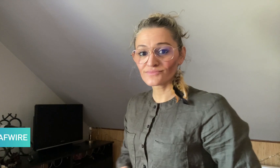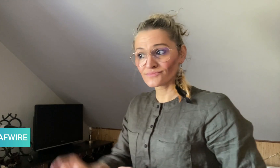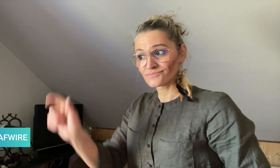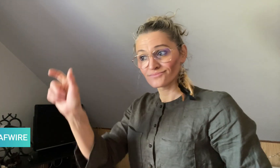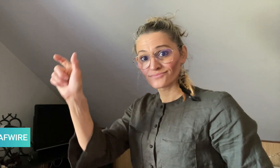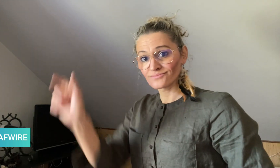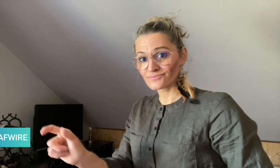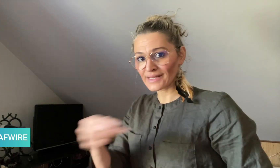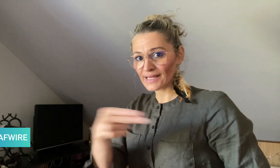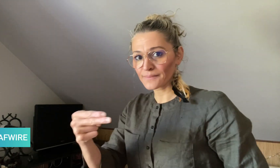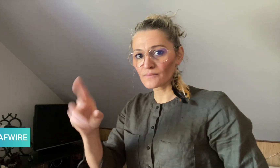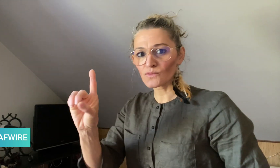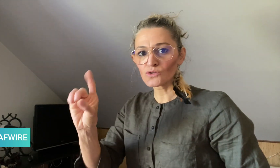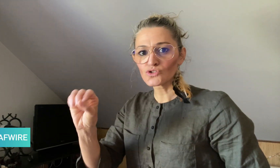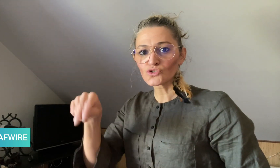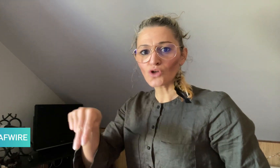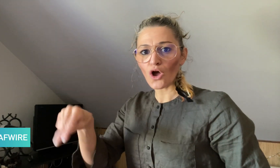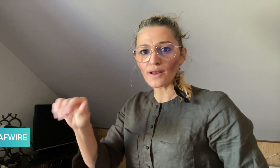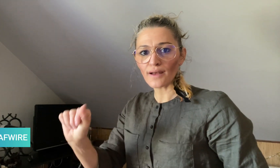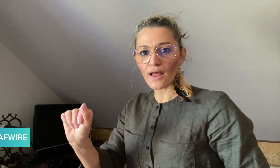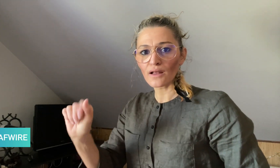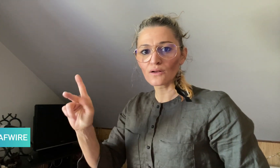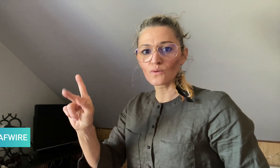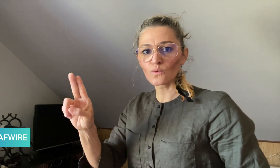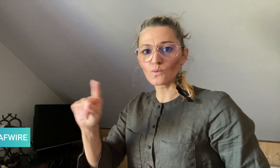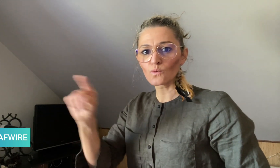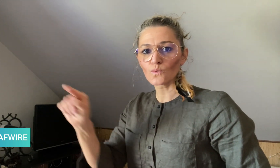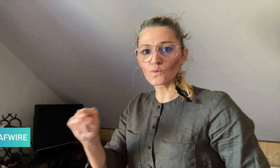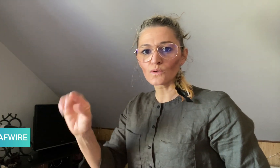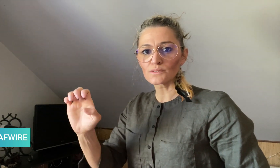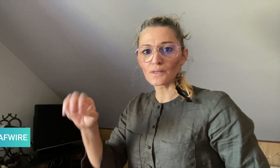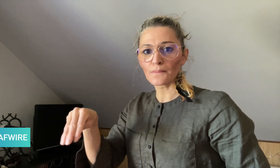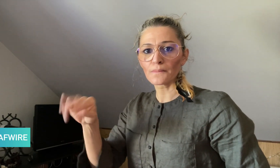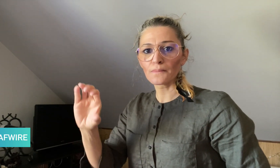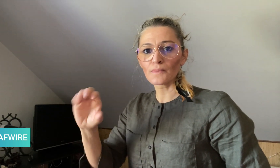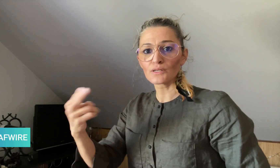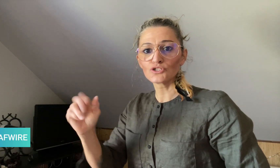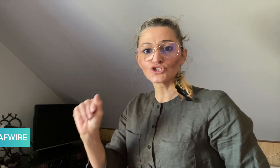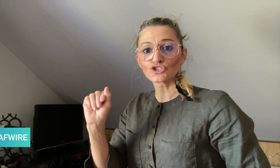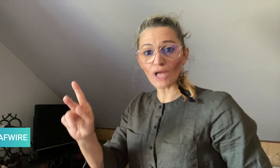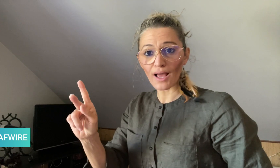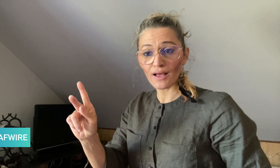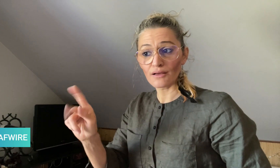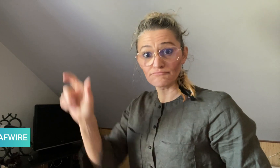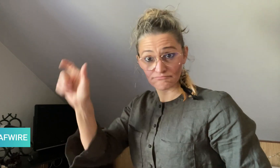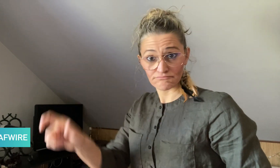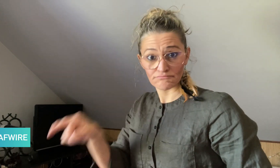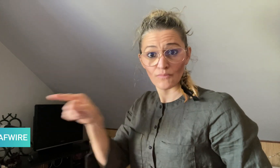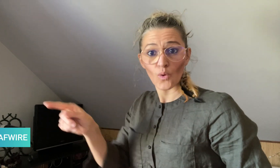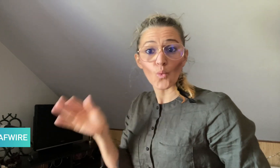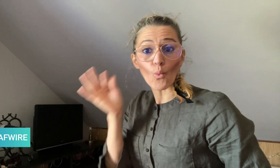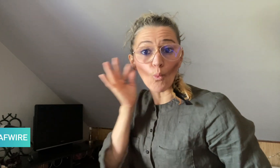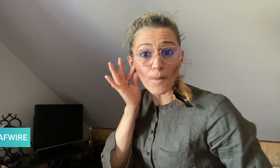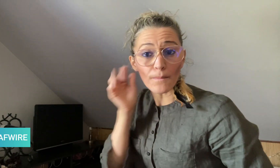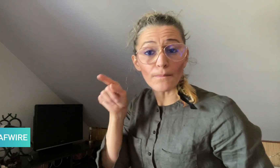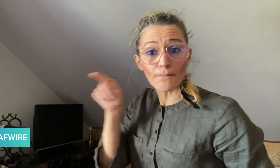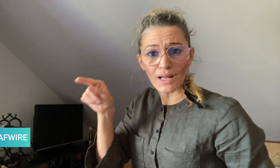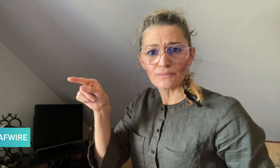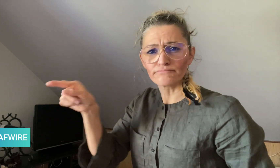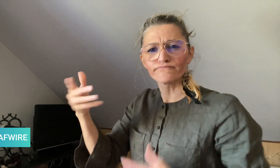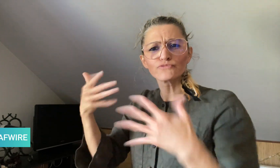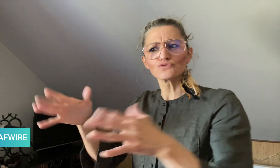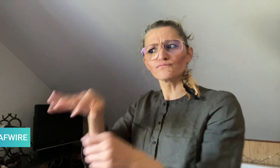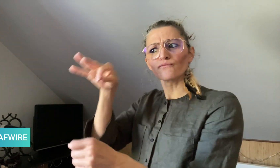Donna Kuzemchak, the elected female member of a local city